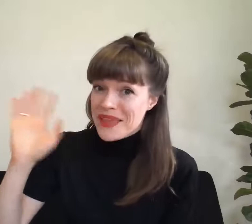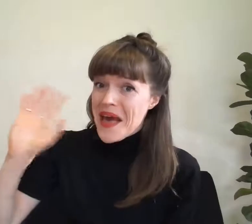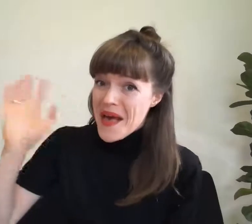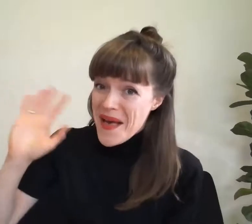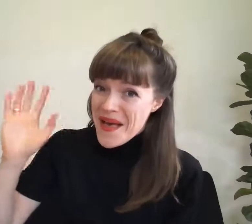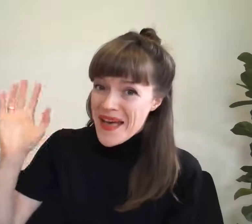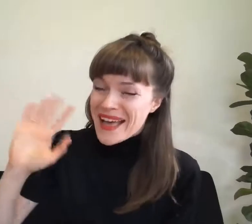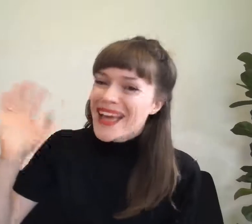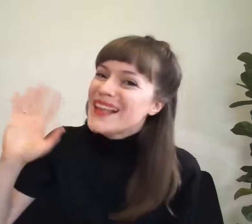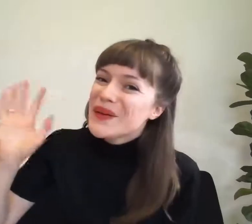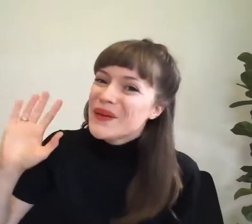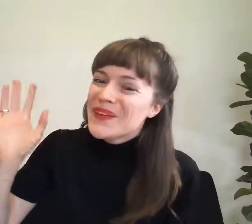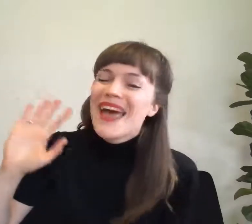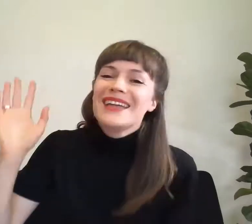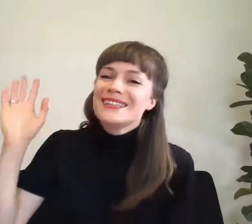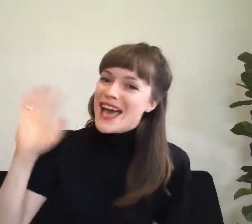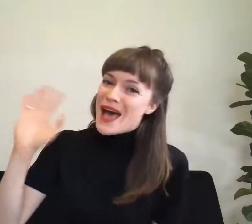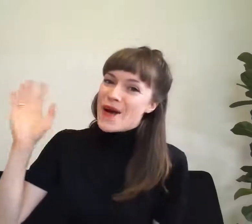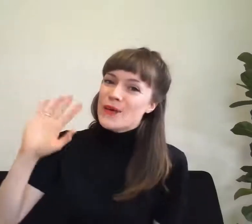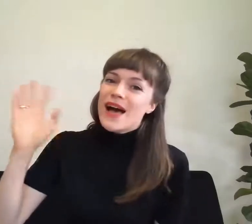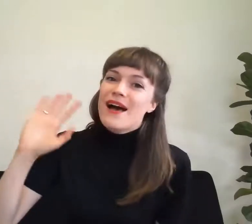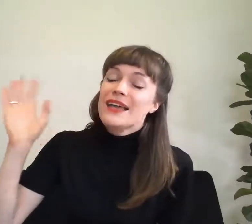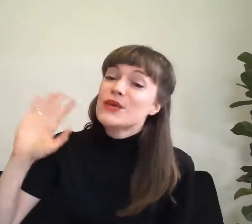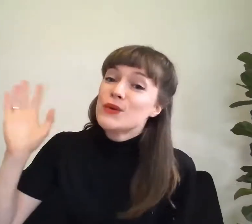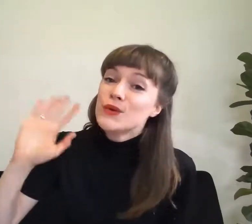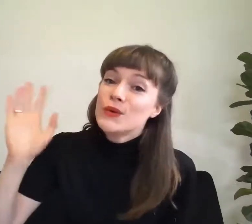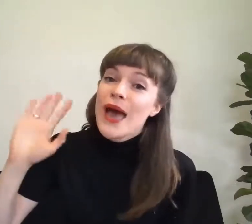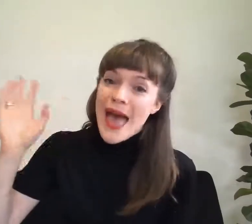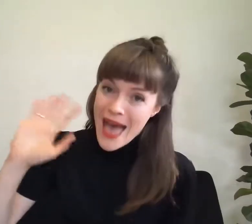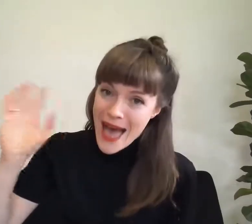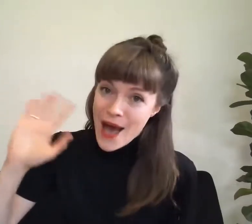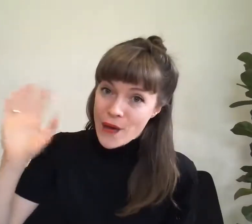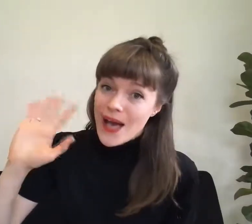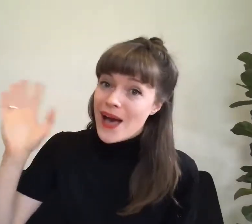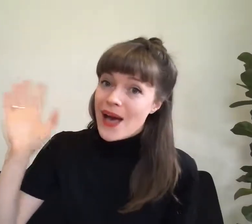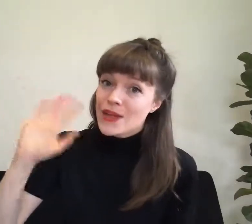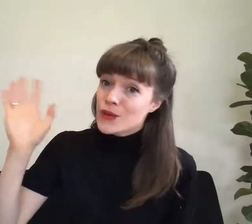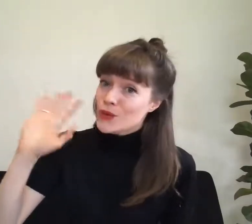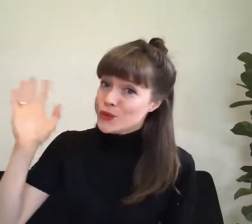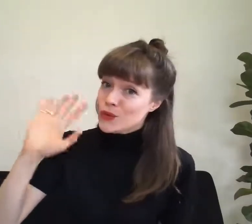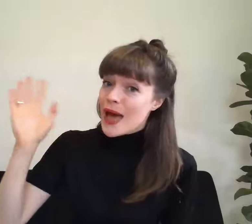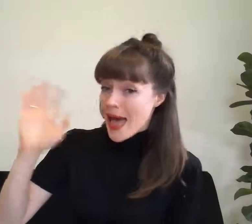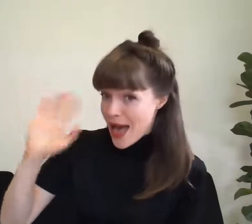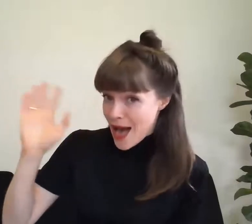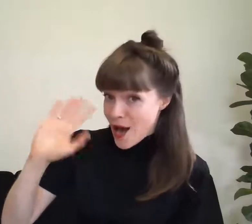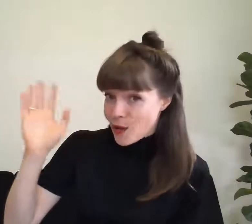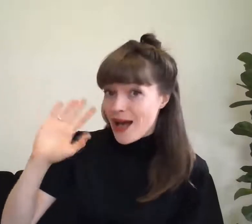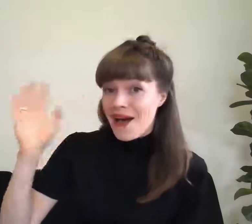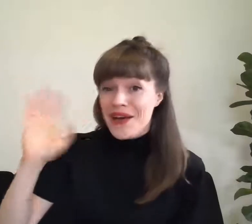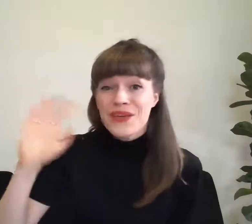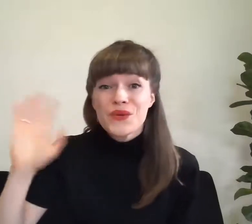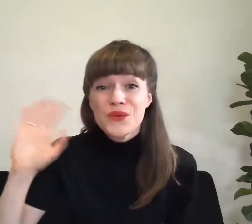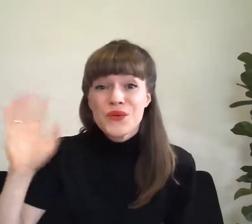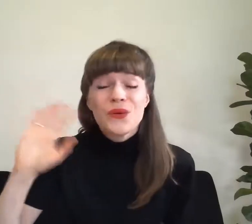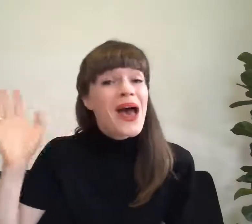Hi hello, and how are you? How are you?